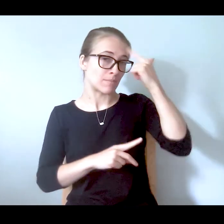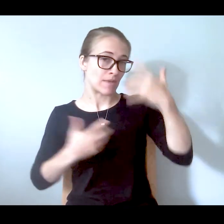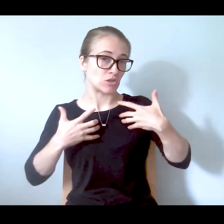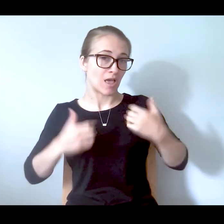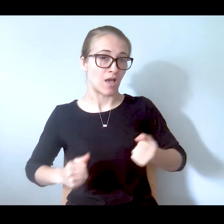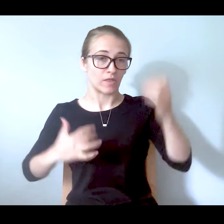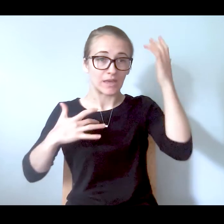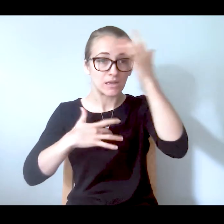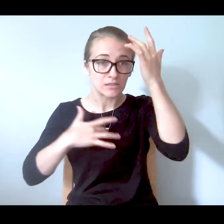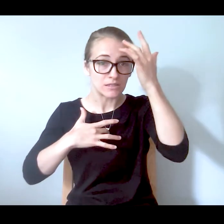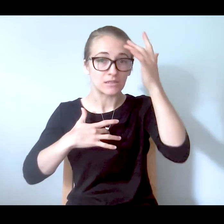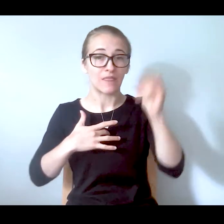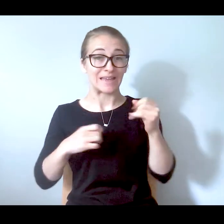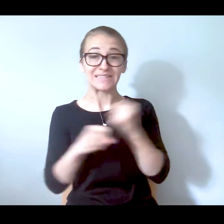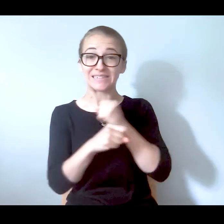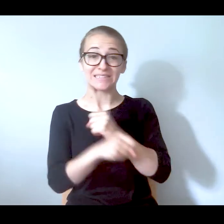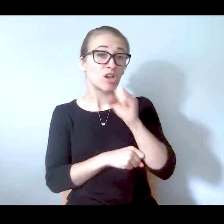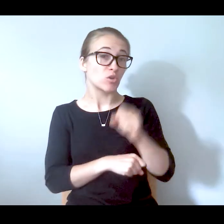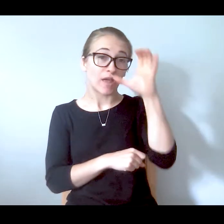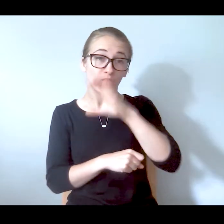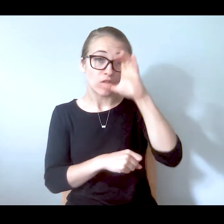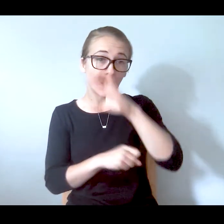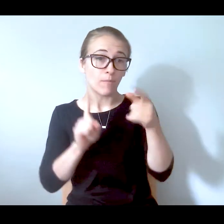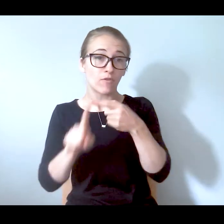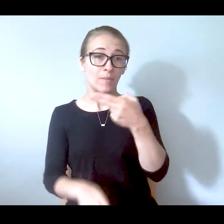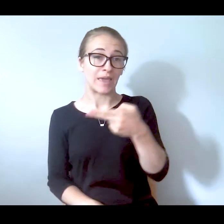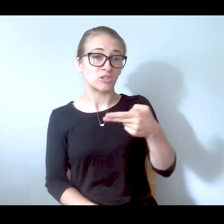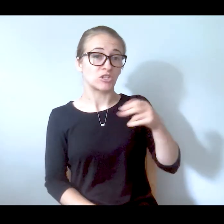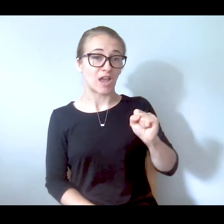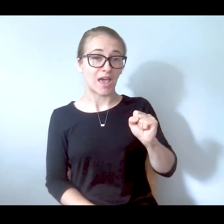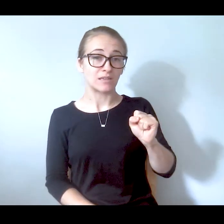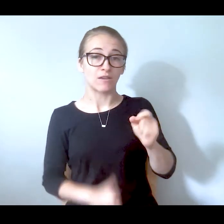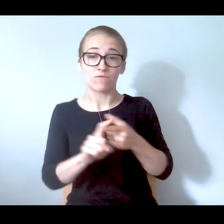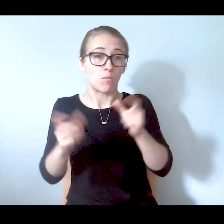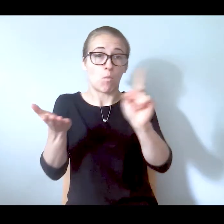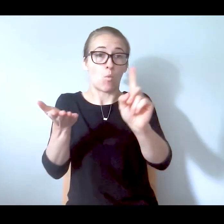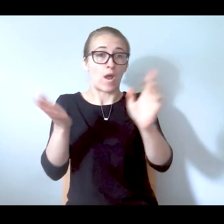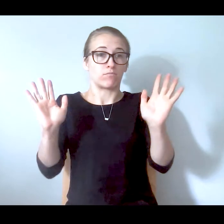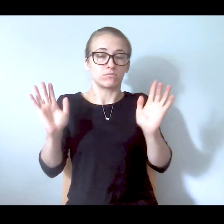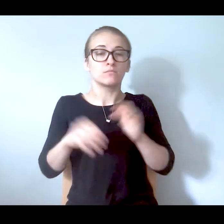is a statistic, you can look it up from HHS, from whomever, people with mental health conditions are